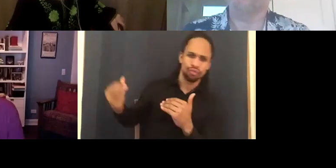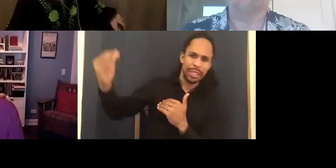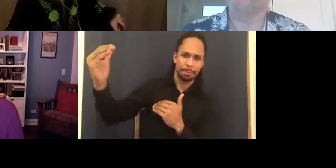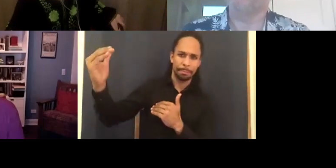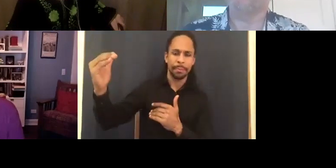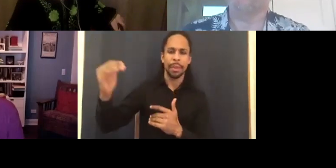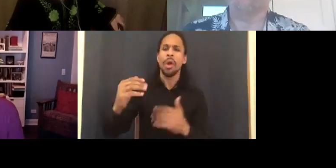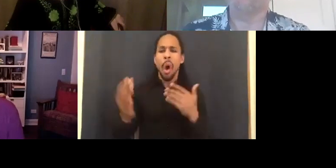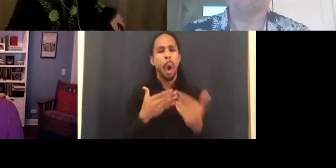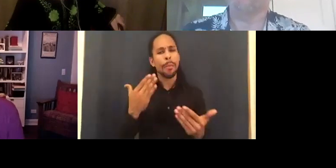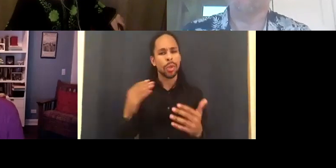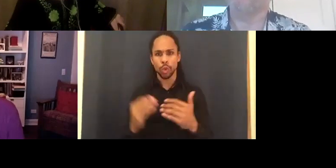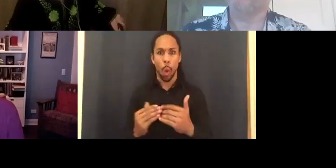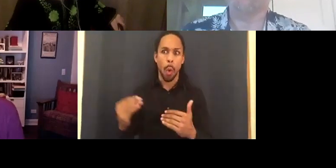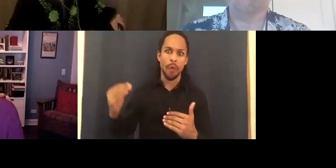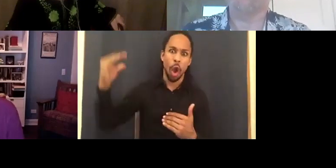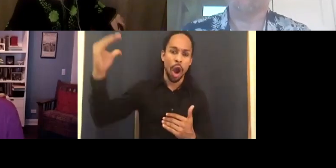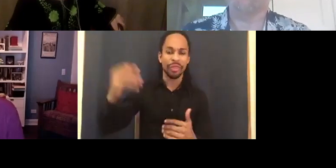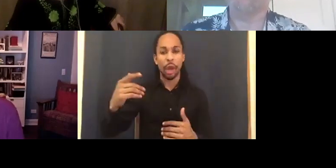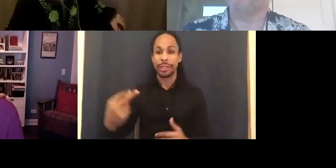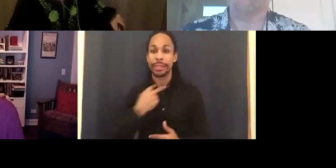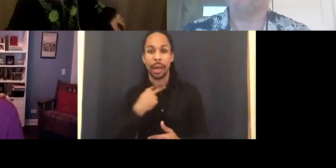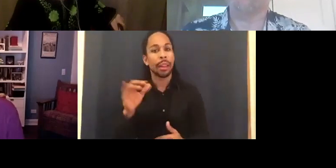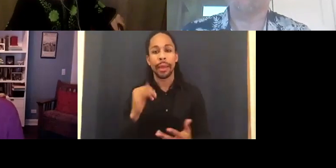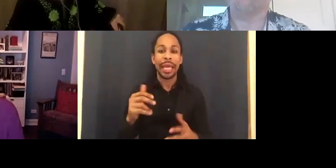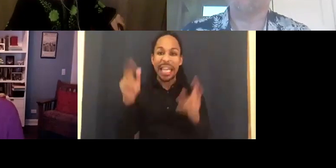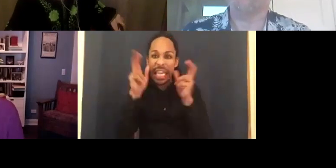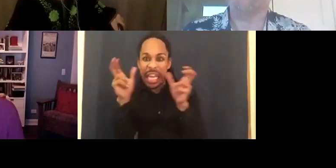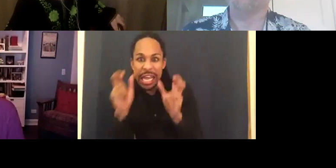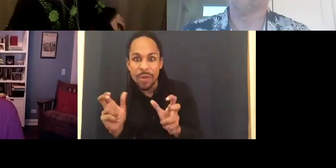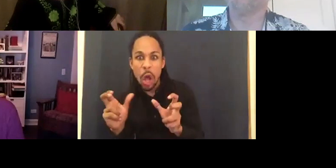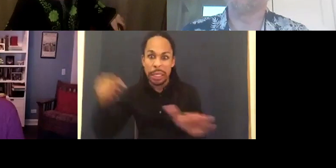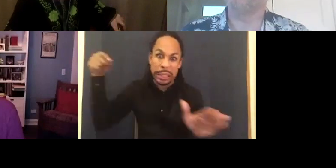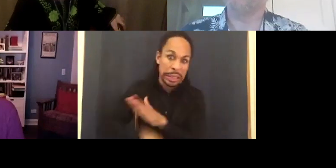They were all like really evil. Or really innocent.